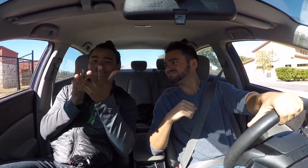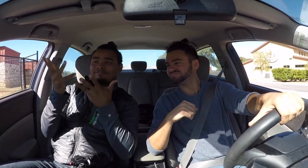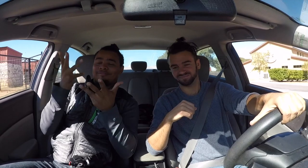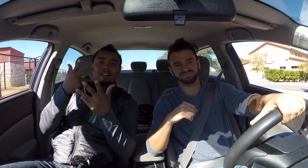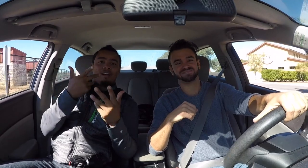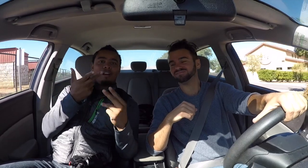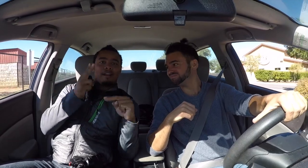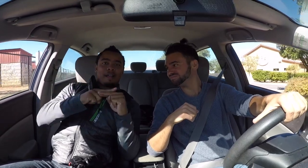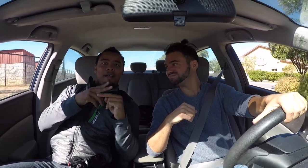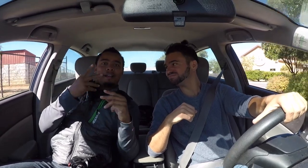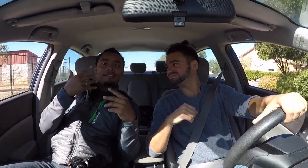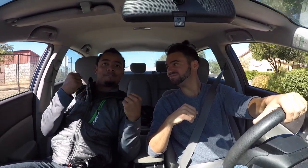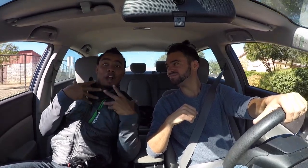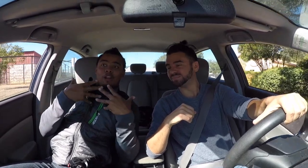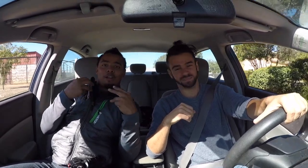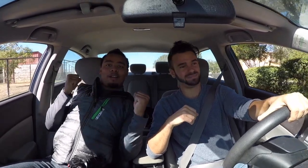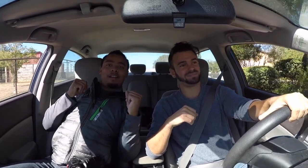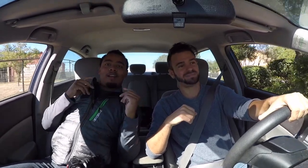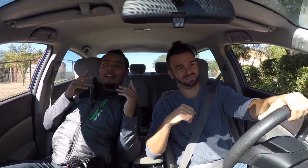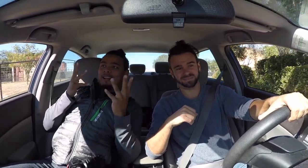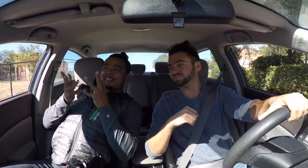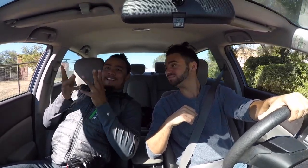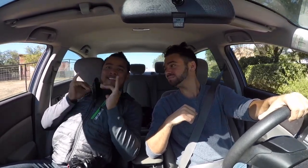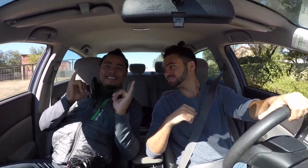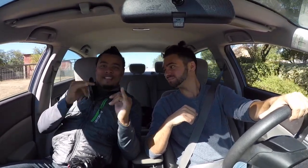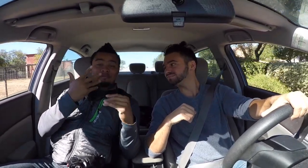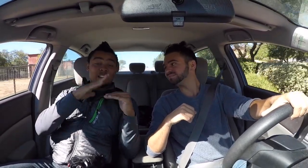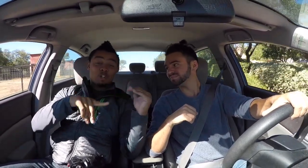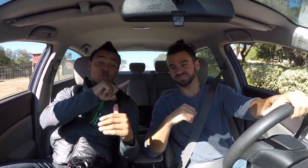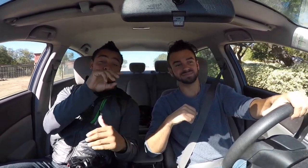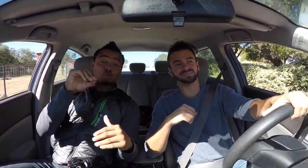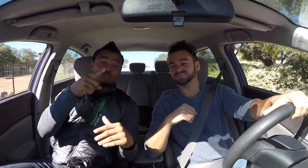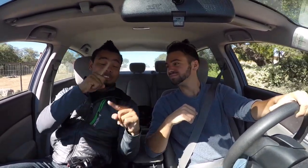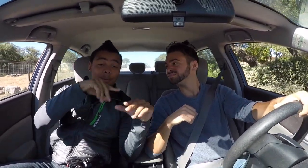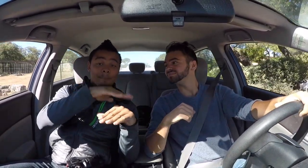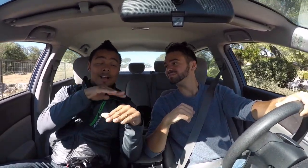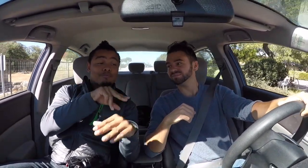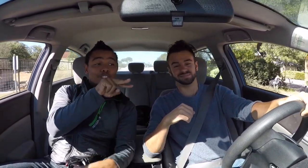It's a good way to eliminate its fear kids have towards to animals. While, in the zoo, your kids cannot pet animals.